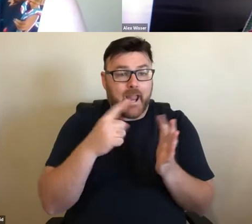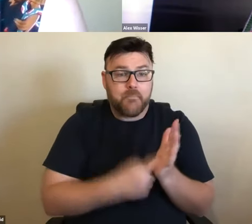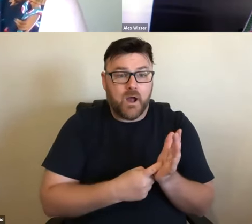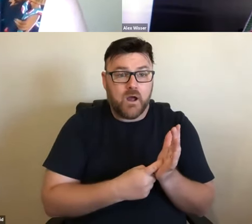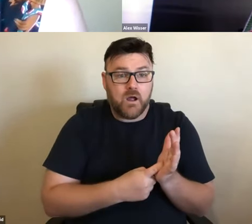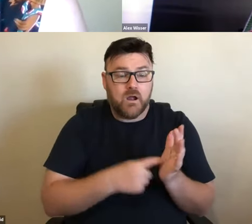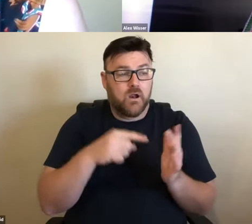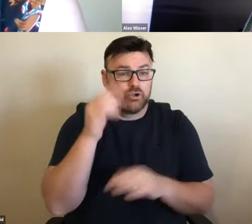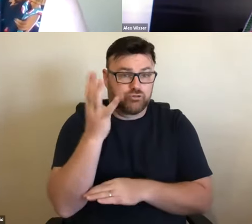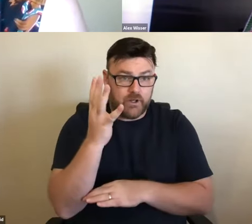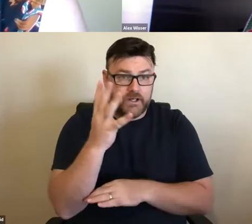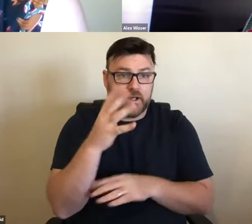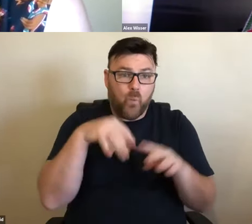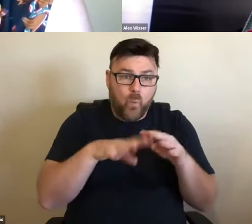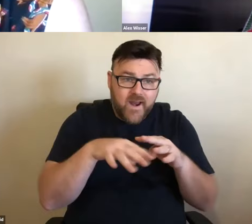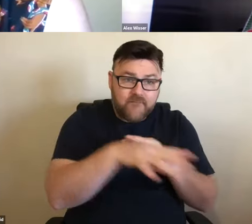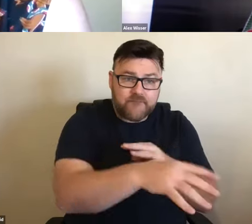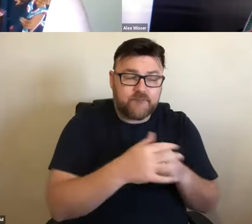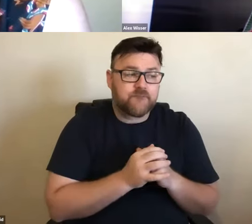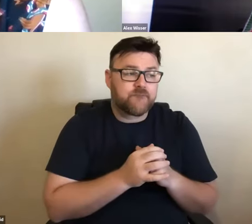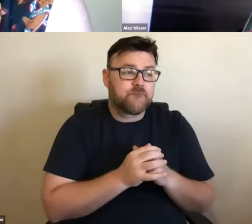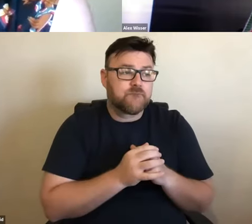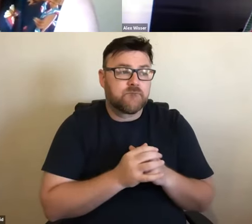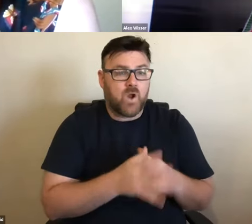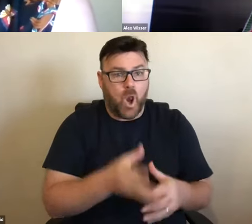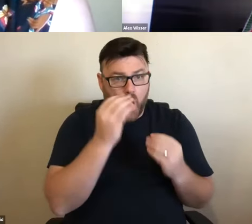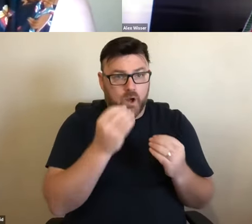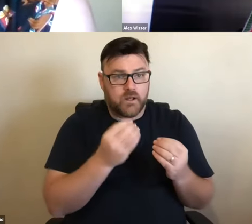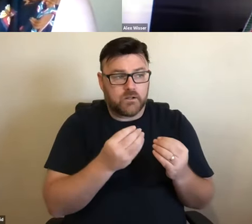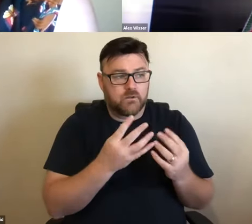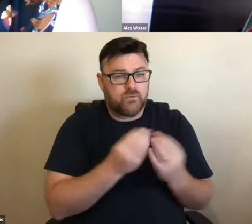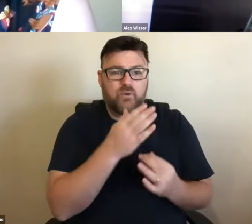participant in the Cape dtee Weaving Water Project last year learning to